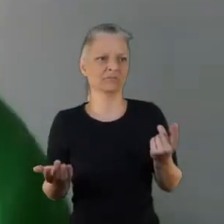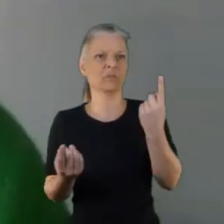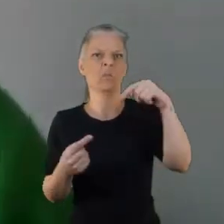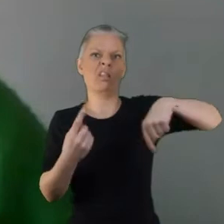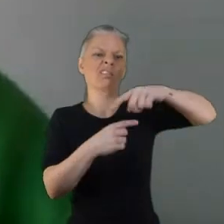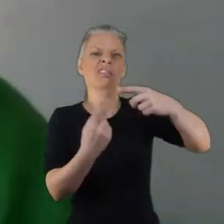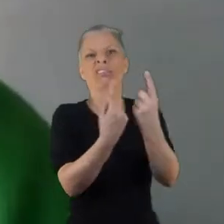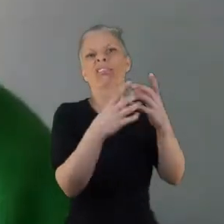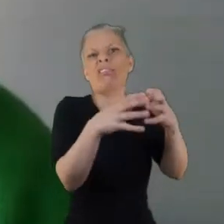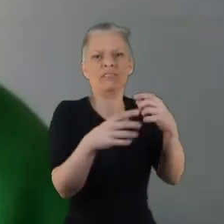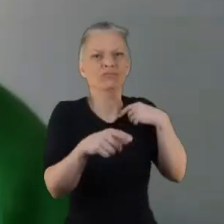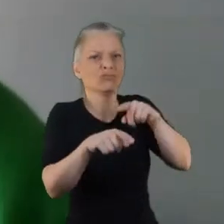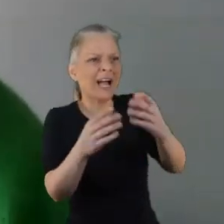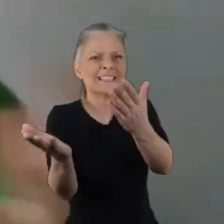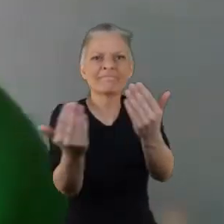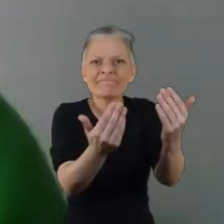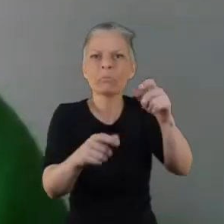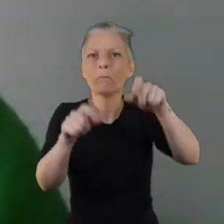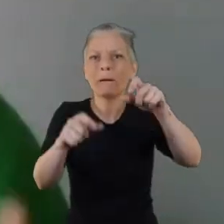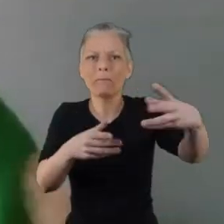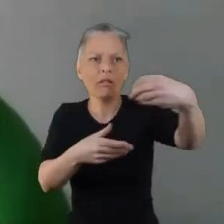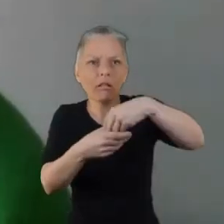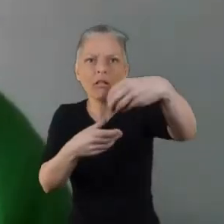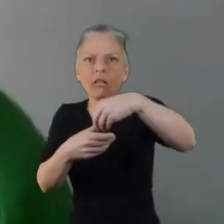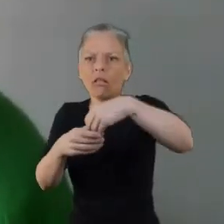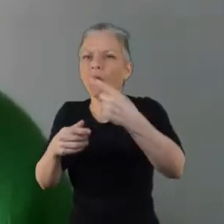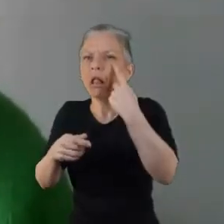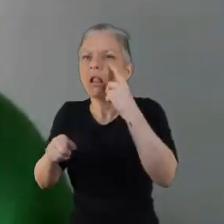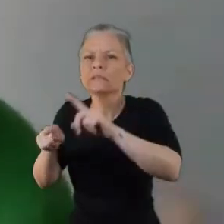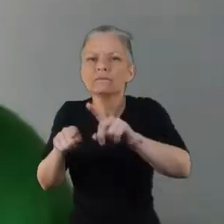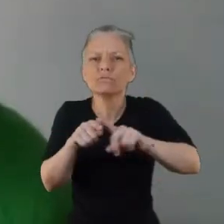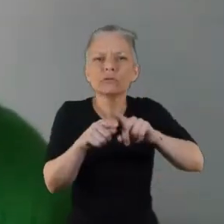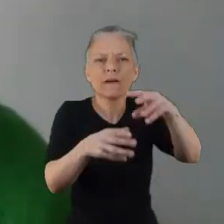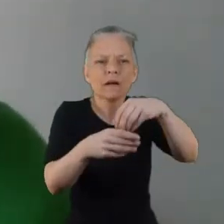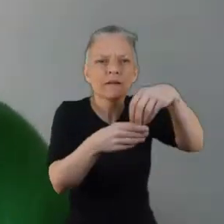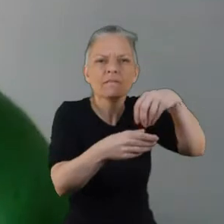service and are going to be getting that care to be involved and to see them what that looks like I mean it's just a no-brainer really.